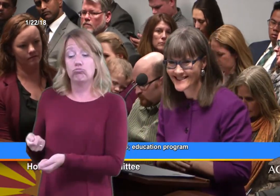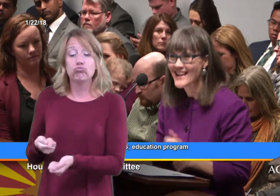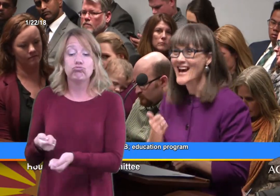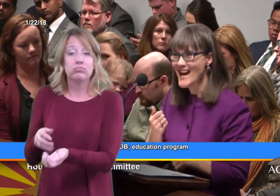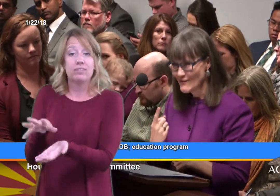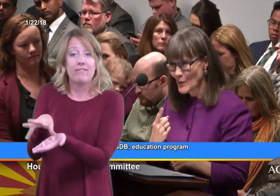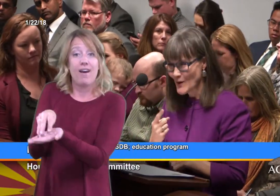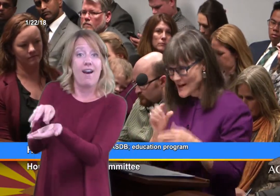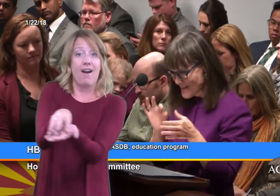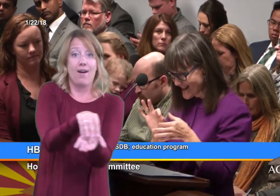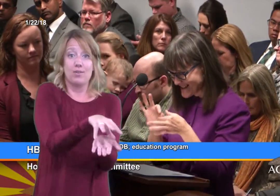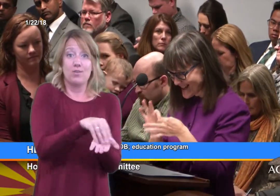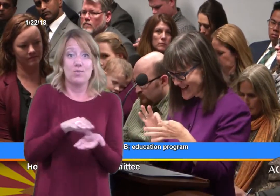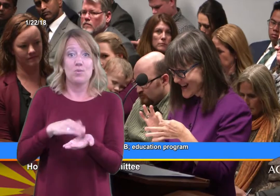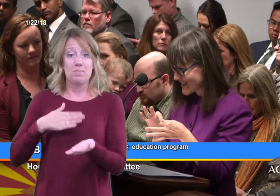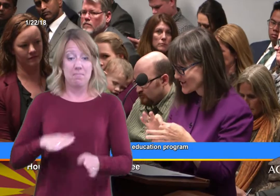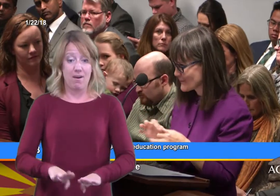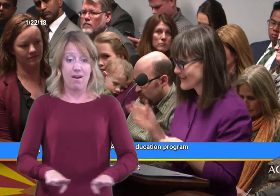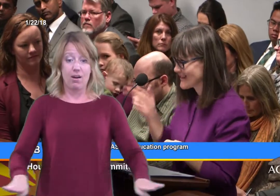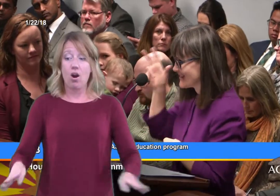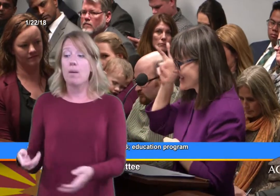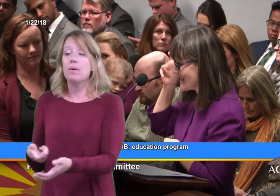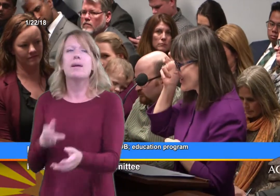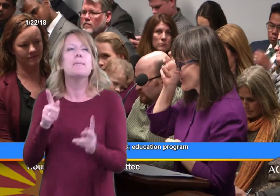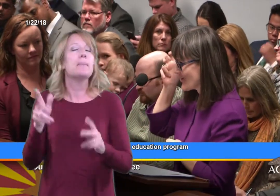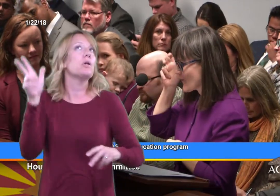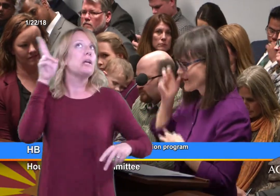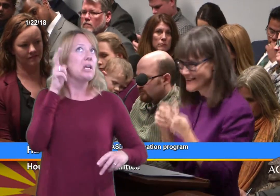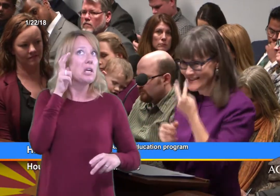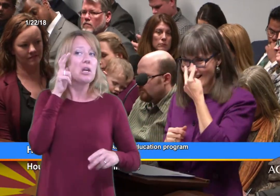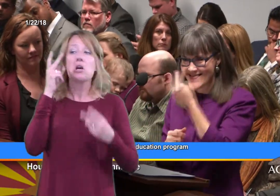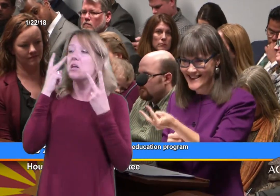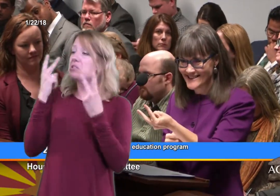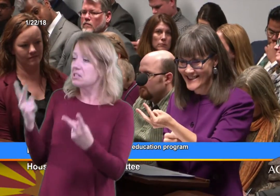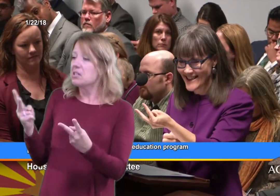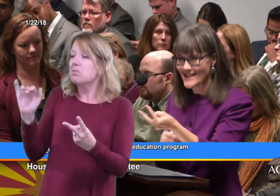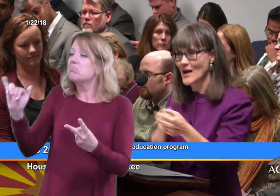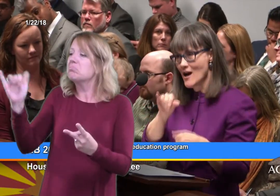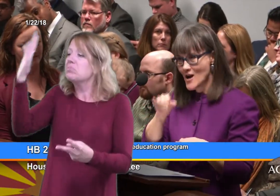Everyone makes the connection because they hear the noise they see it.